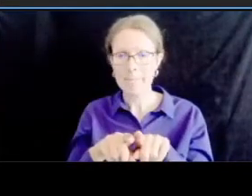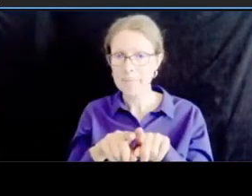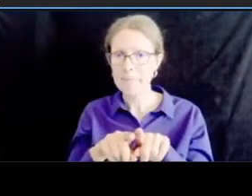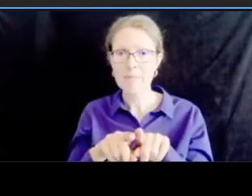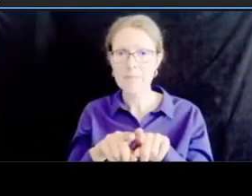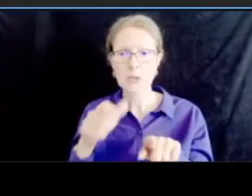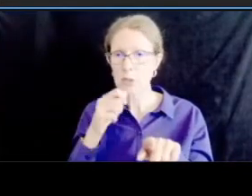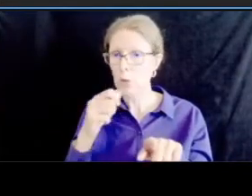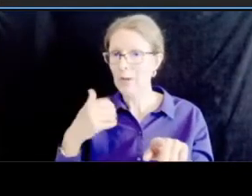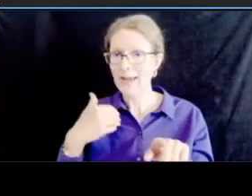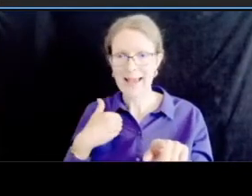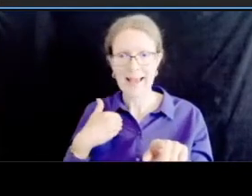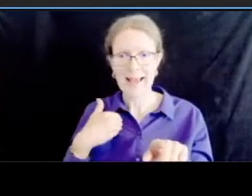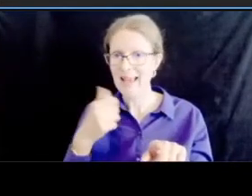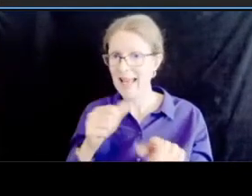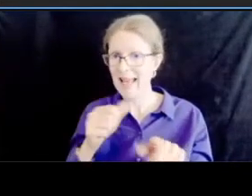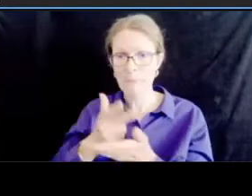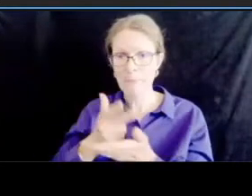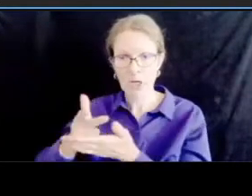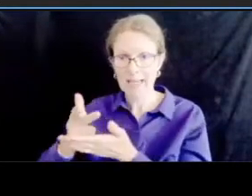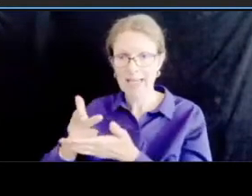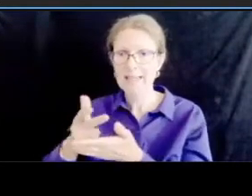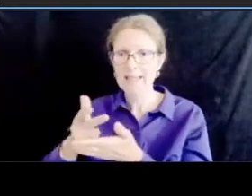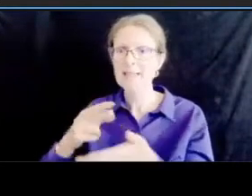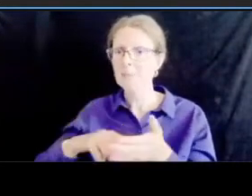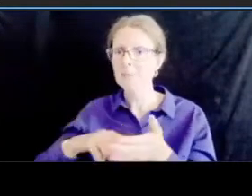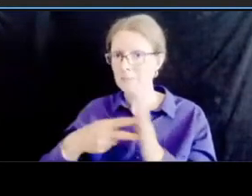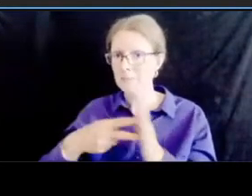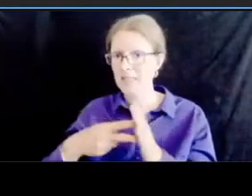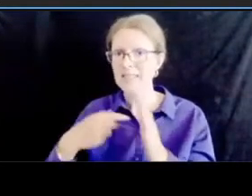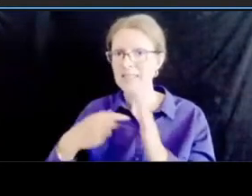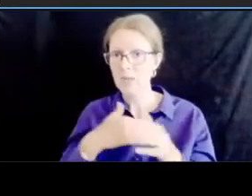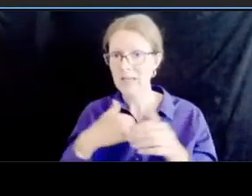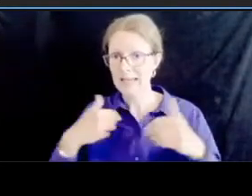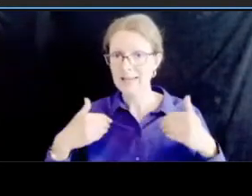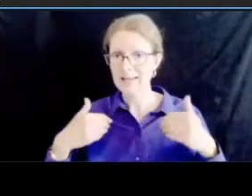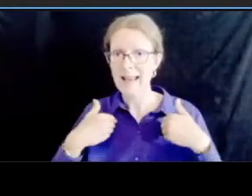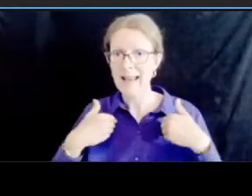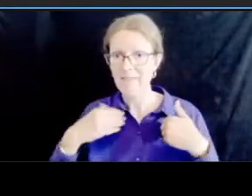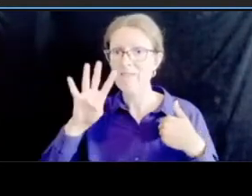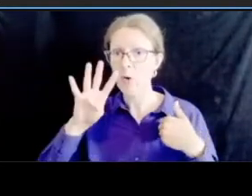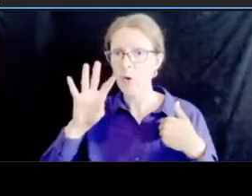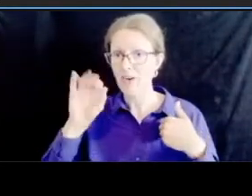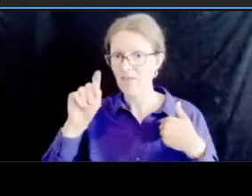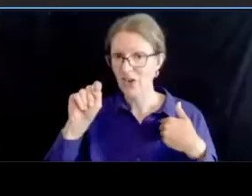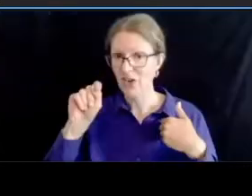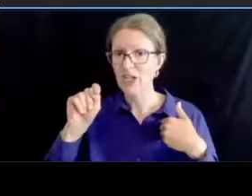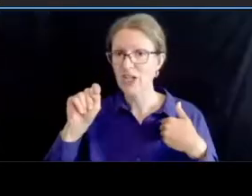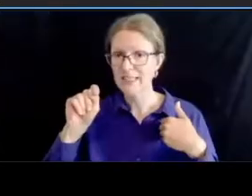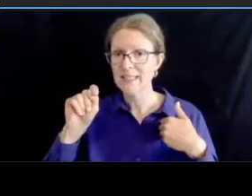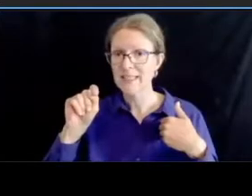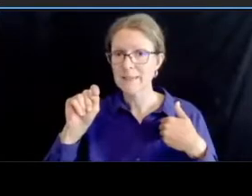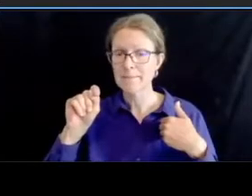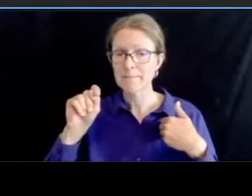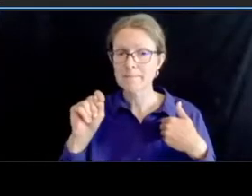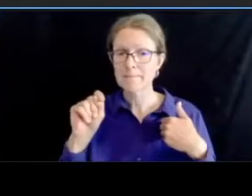use four foot wide four foot wide buffers and five foot wide bike lanes